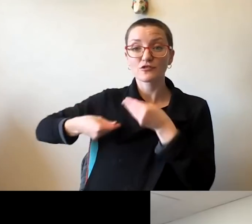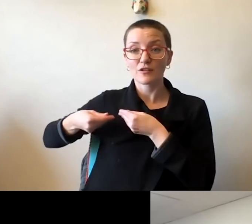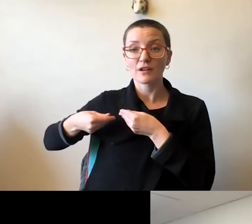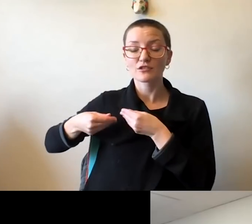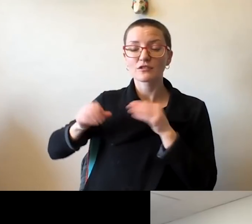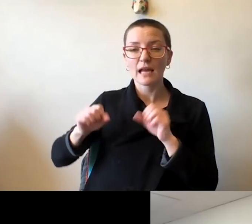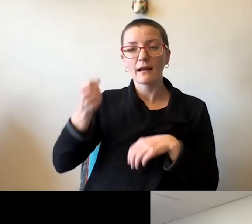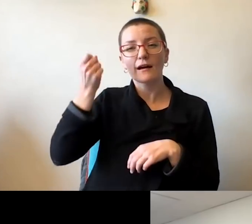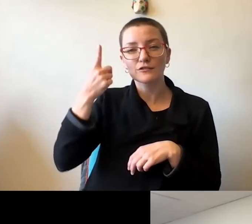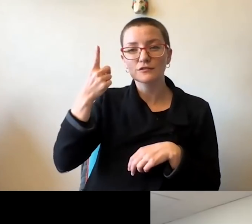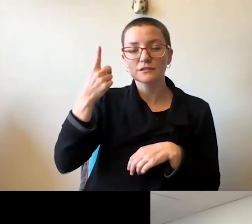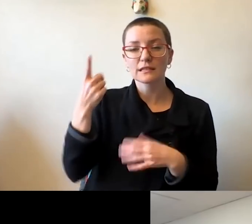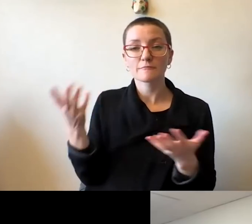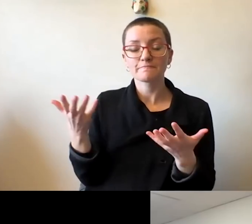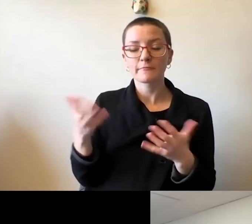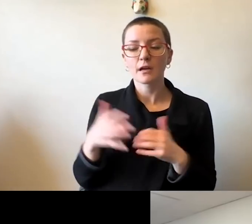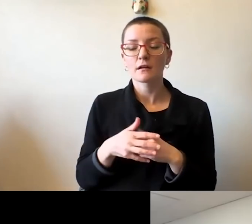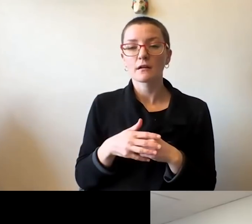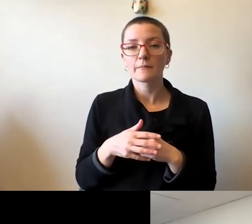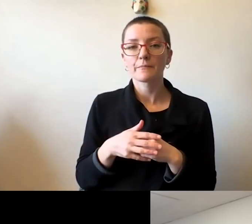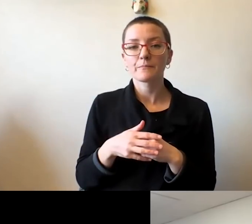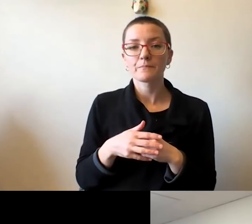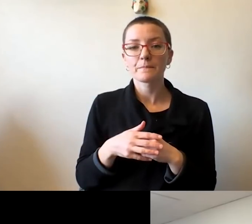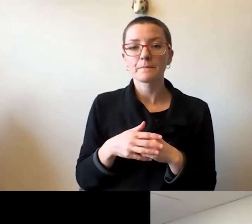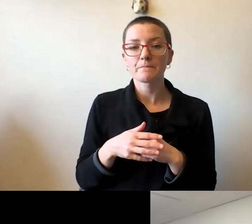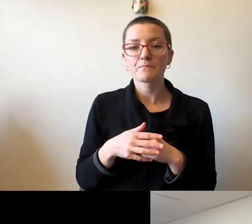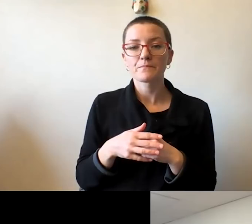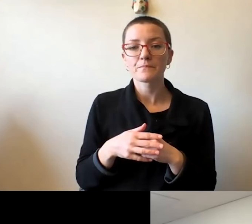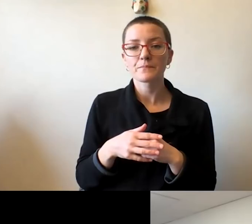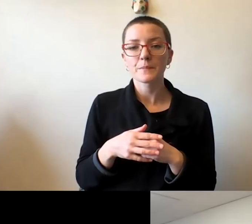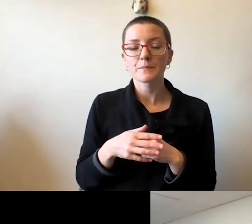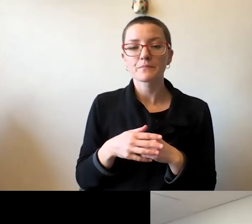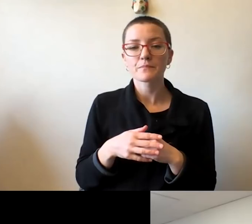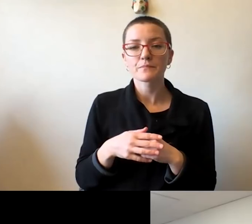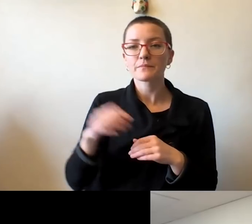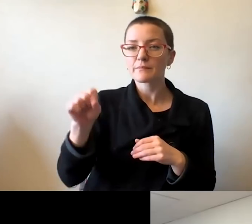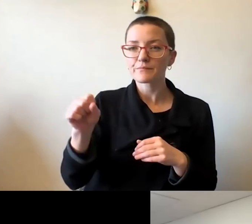that notwithstanding all of the challenges that we, you know,